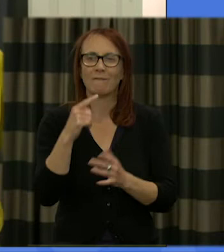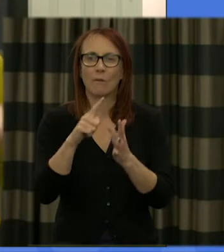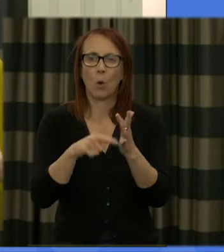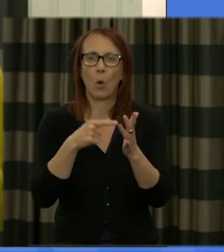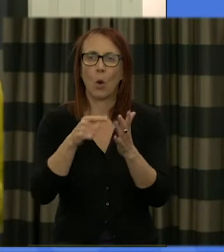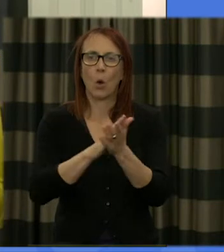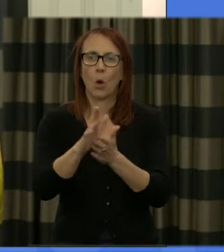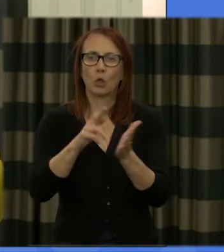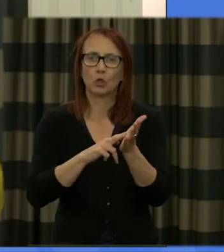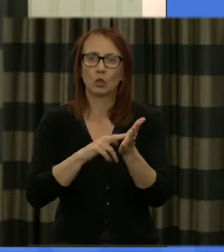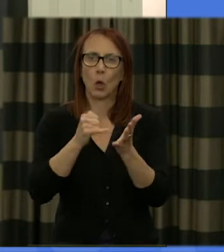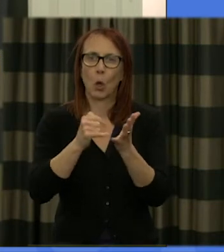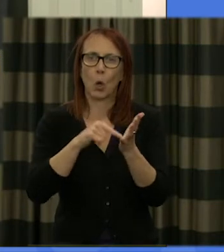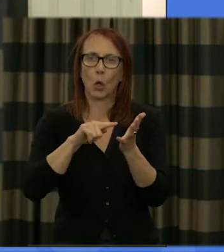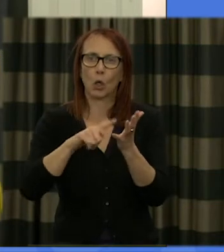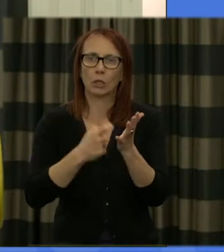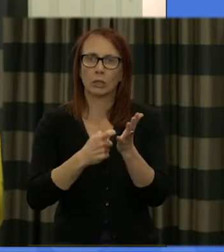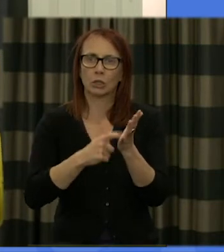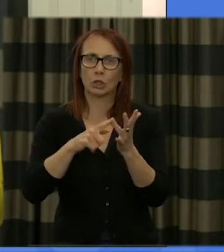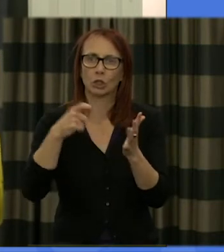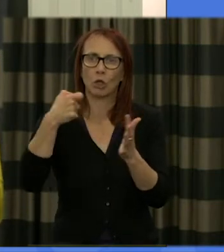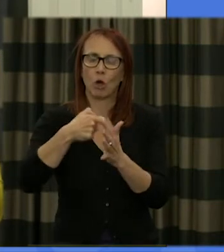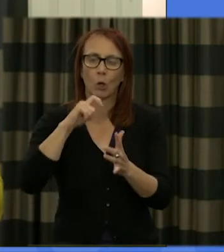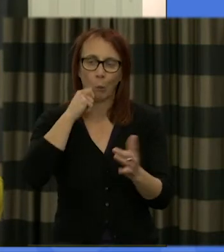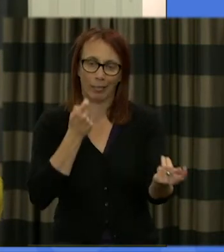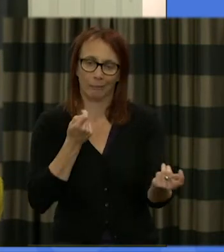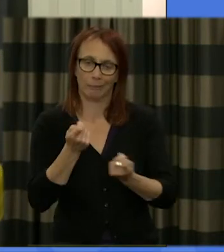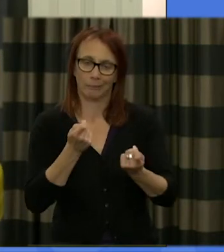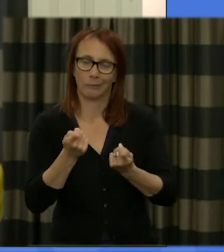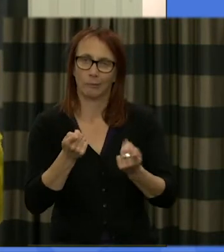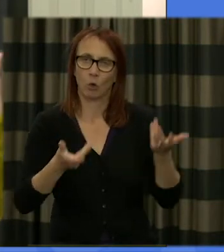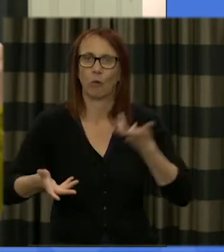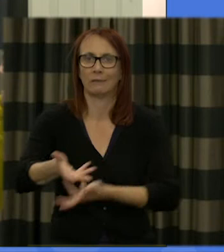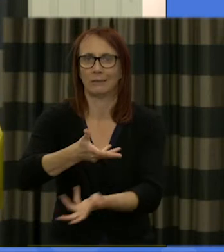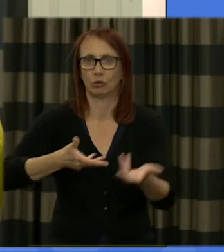our stewarding group is going to facilitate that conversation and so Jon